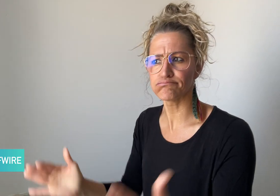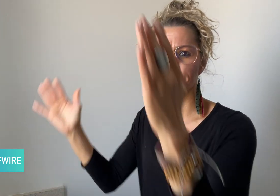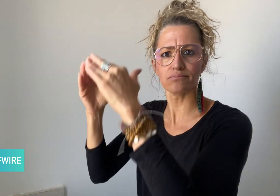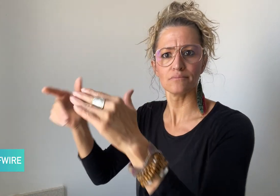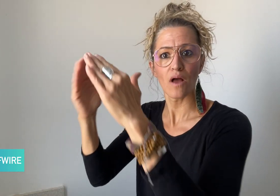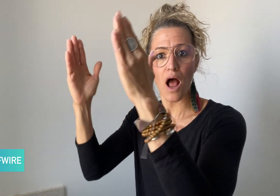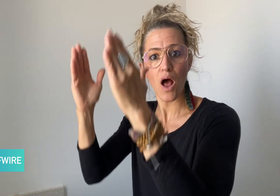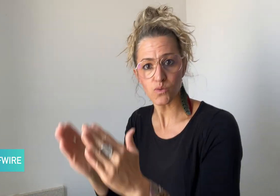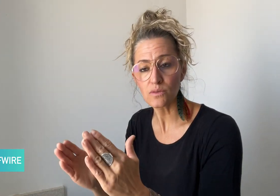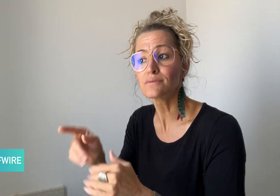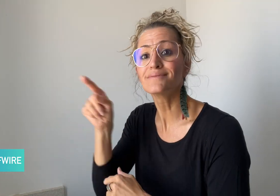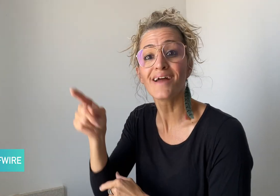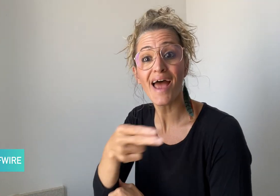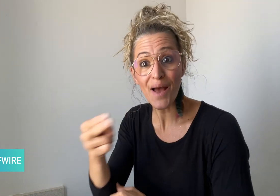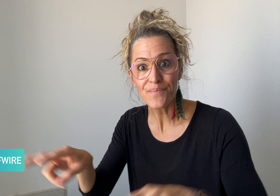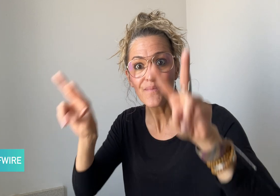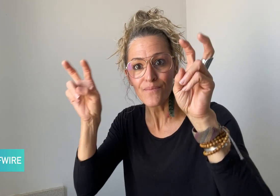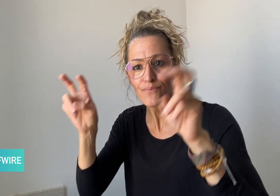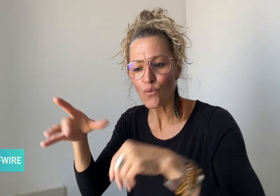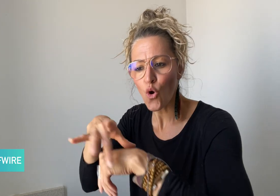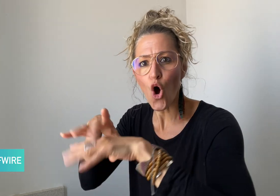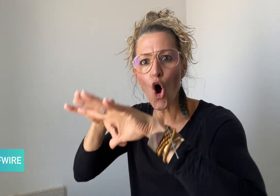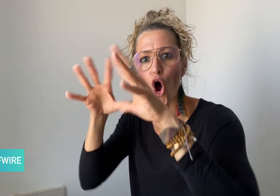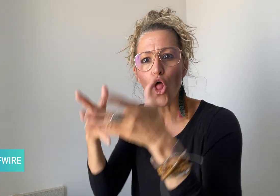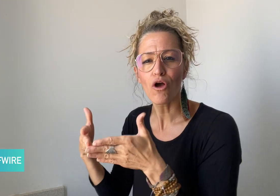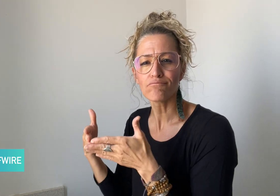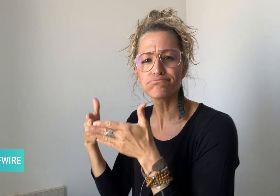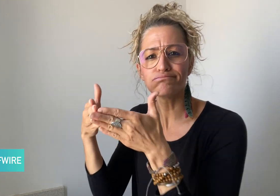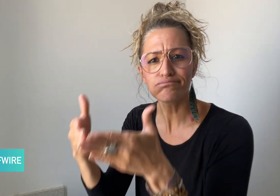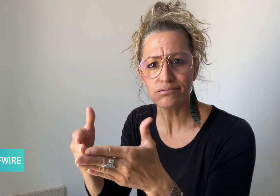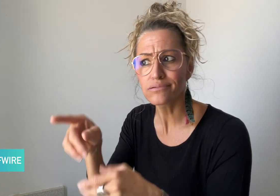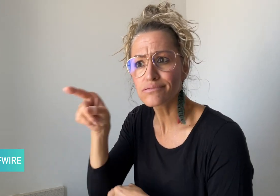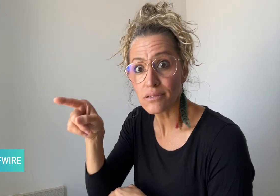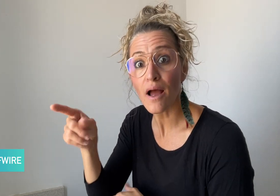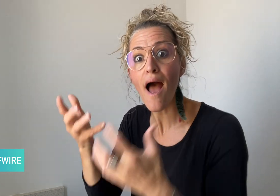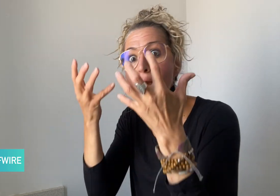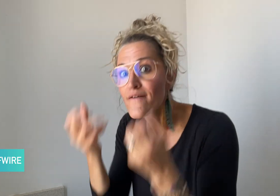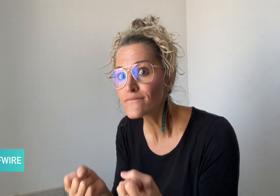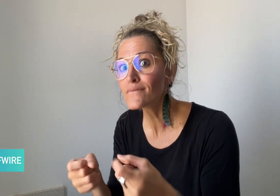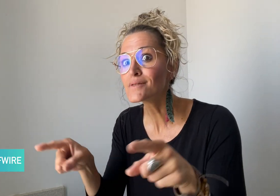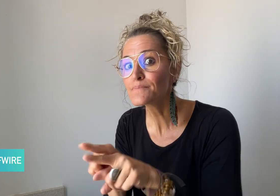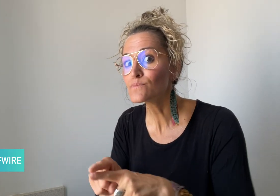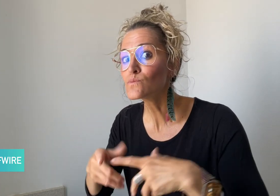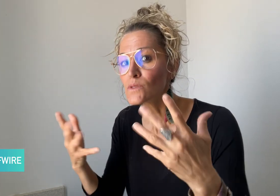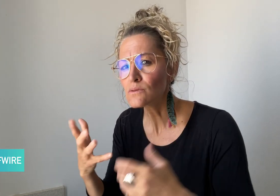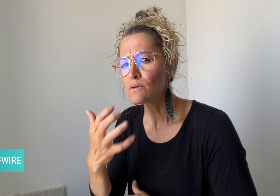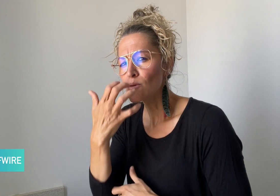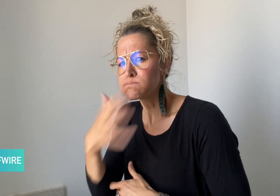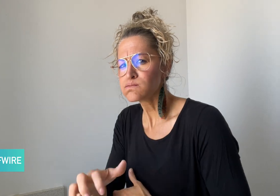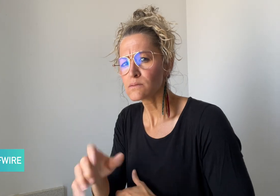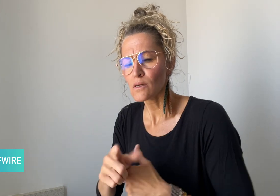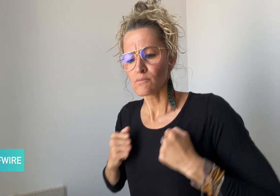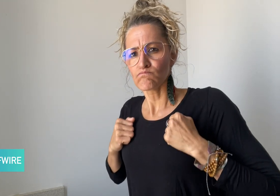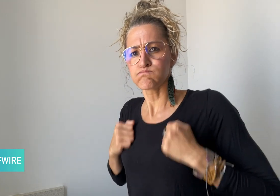The “Earthship” also consists of recycled hot tubs